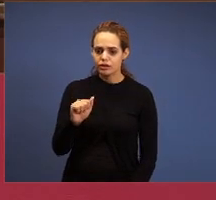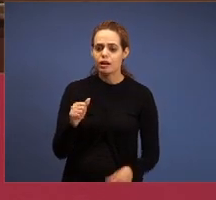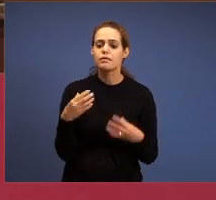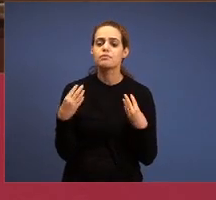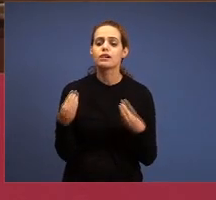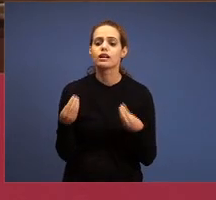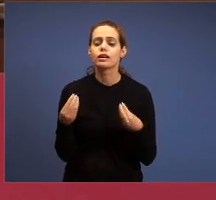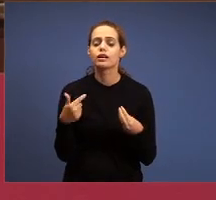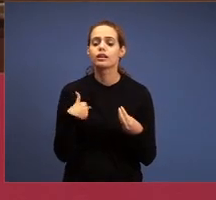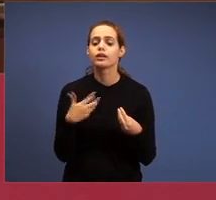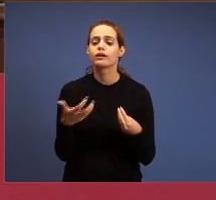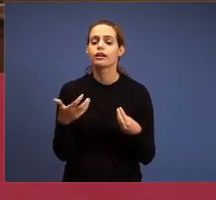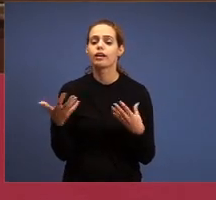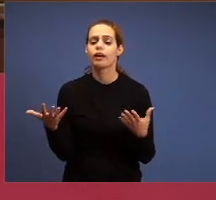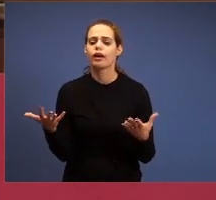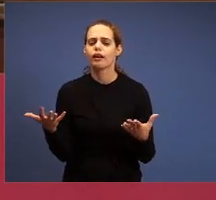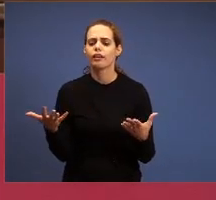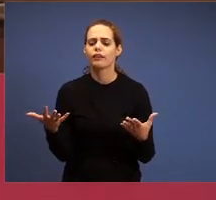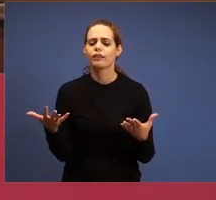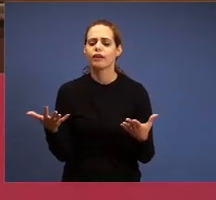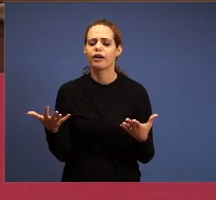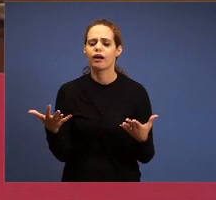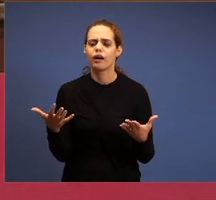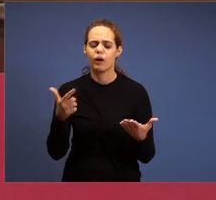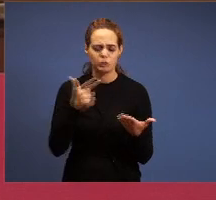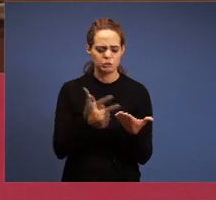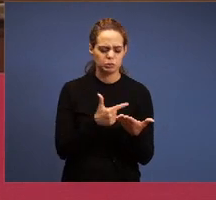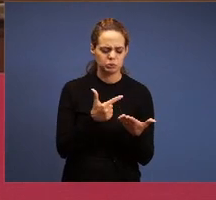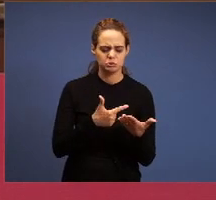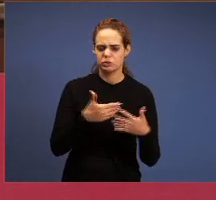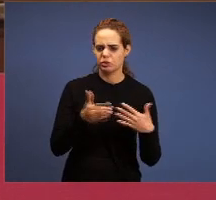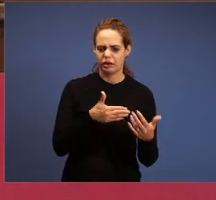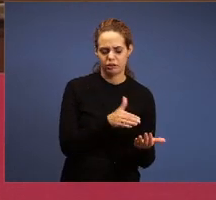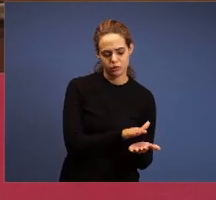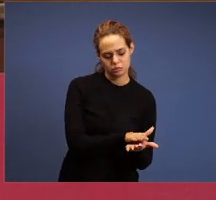volumes, brethren, give me a break. That's not